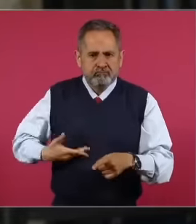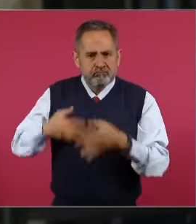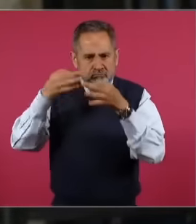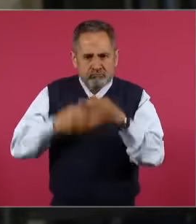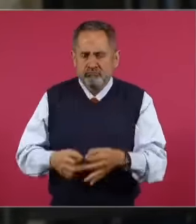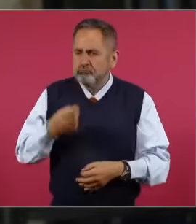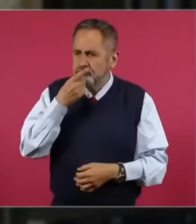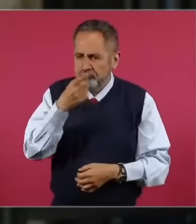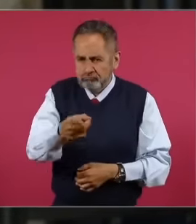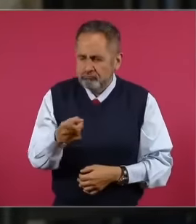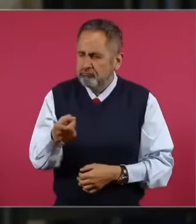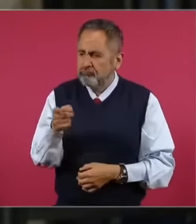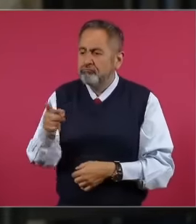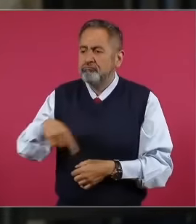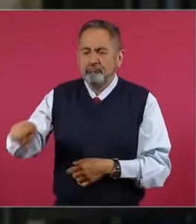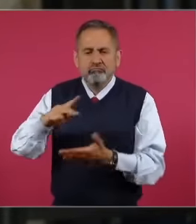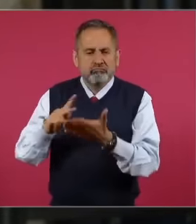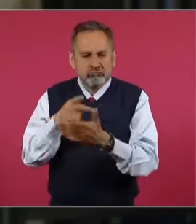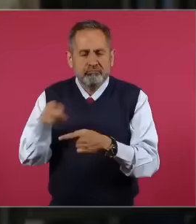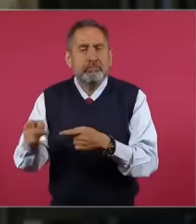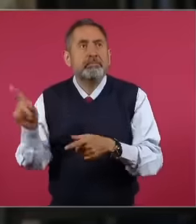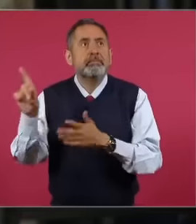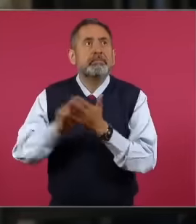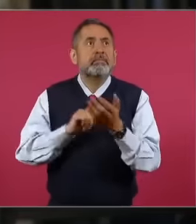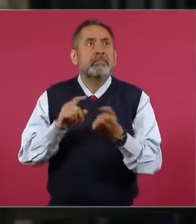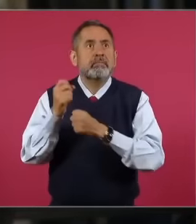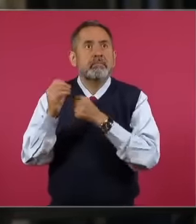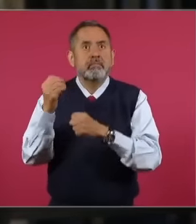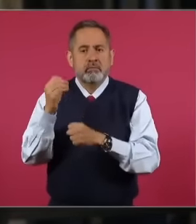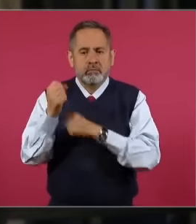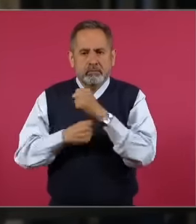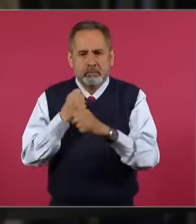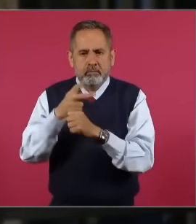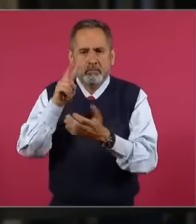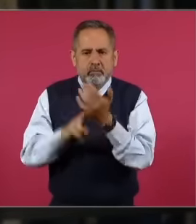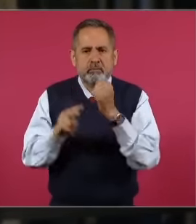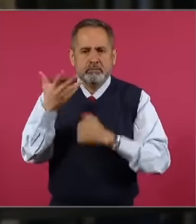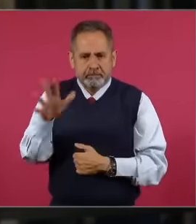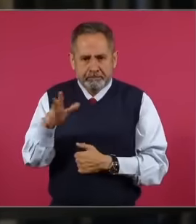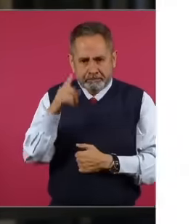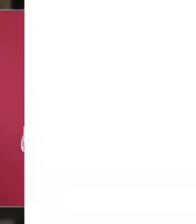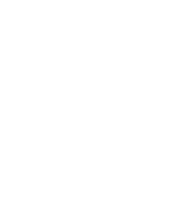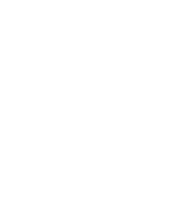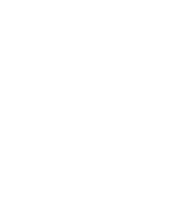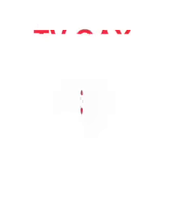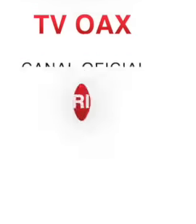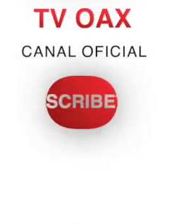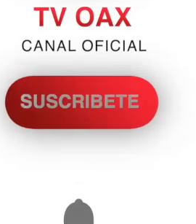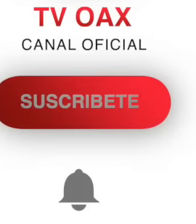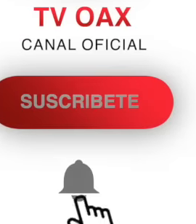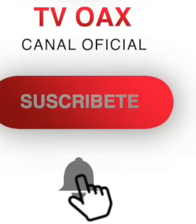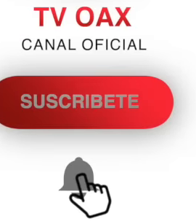in the month of October 2010 to one year. of the extinction of light and strength Hopefully, Mr.